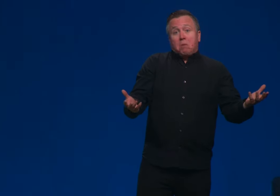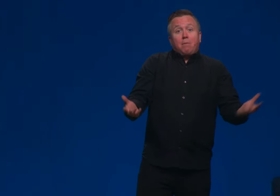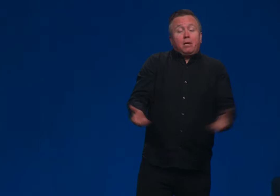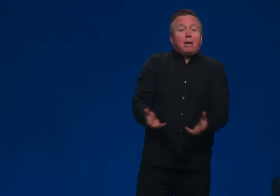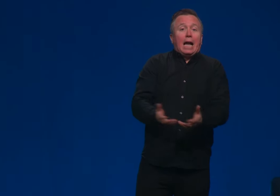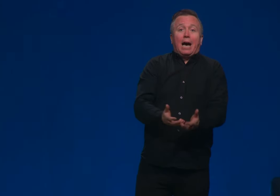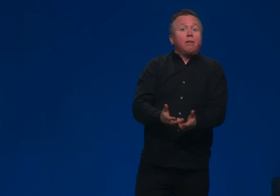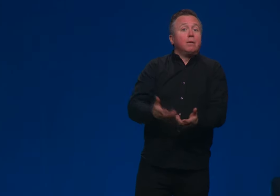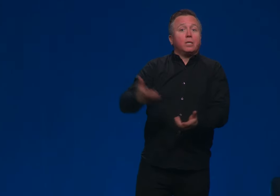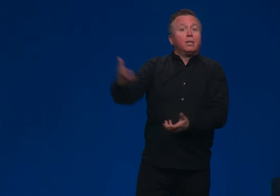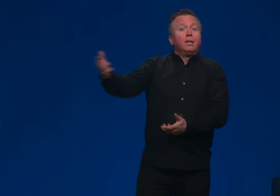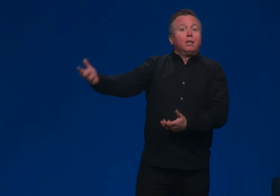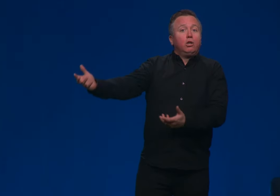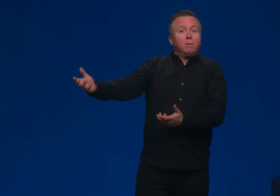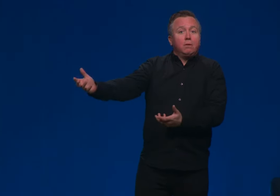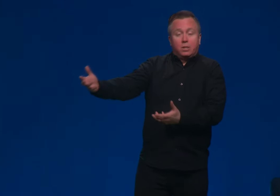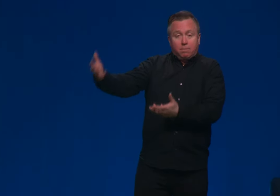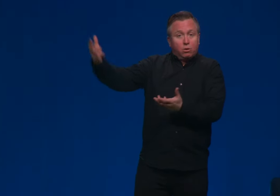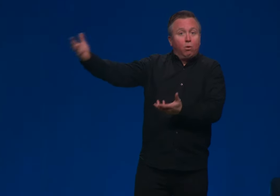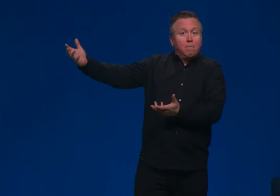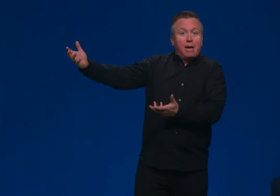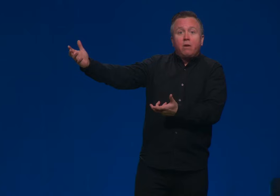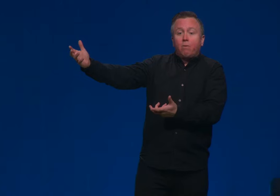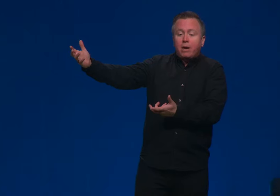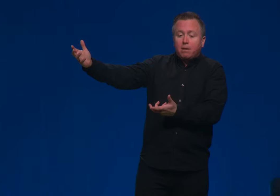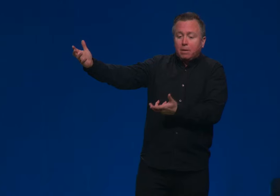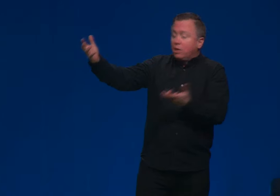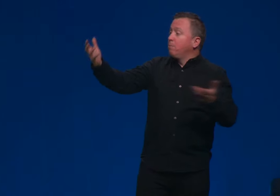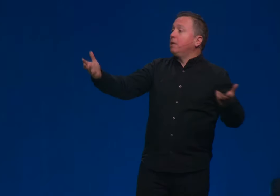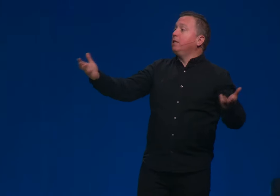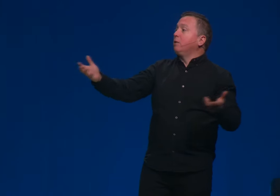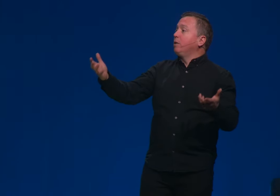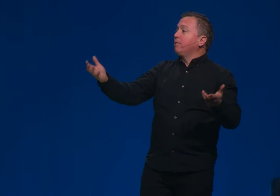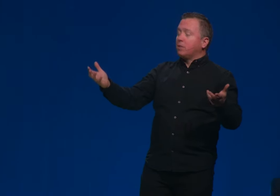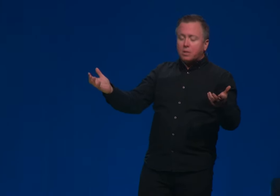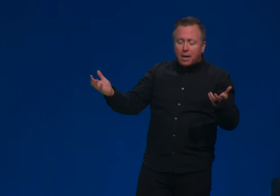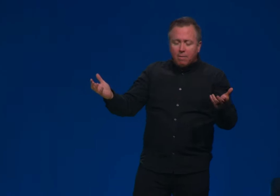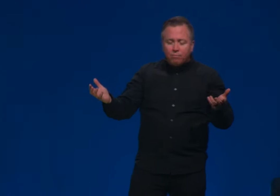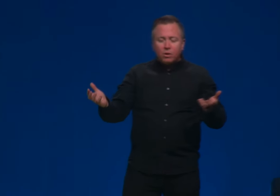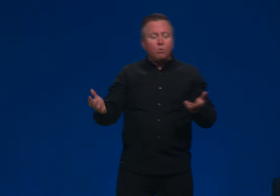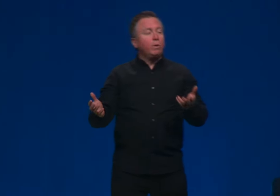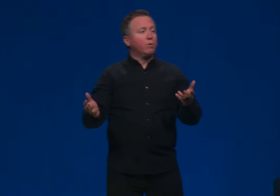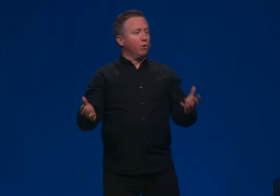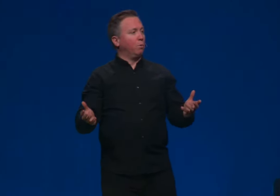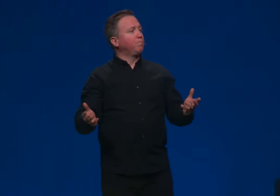Maybe he made Adam as a human, as a grown man. Right. But humility, we have to say, we don't know.